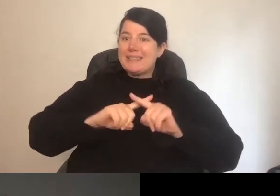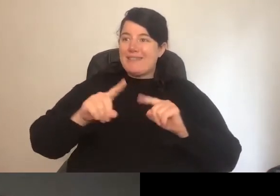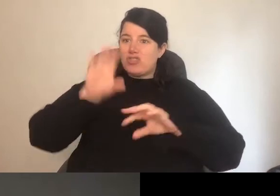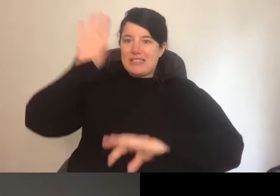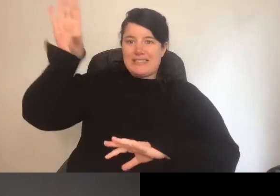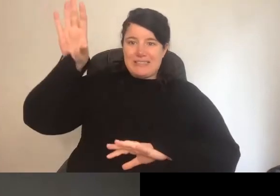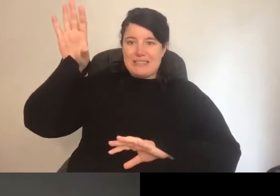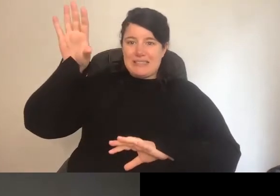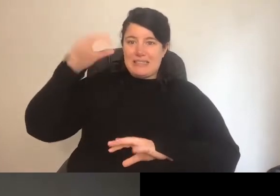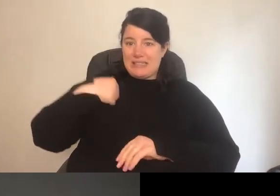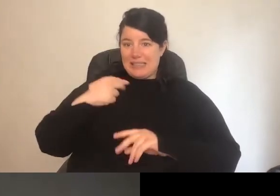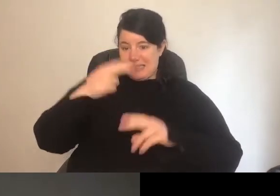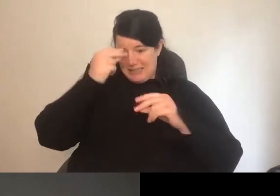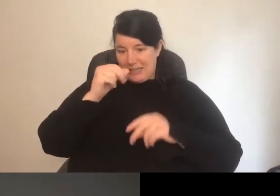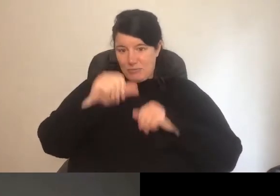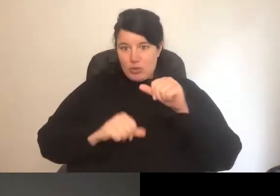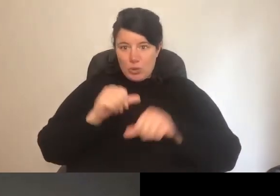sleep routines as part of self-care?" Time